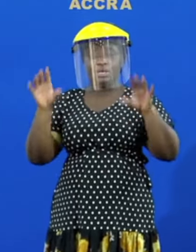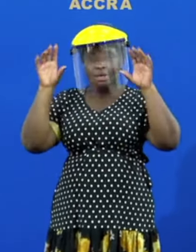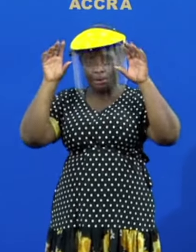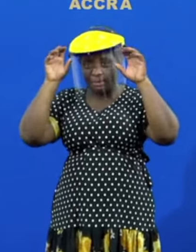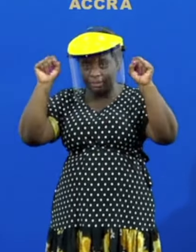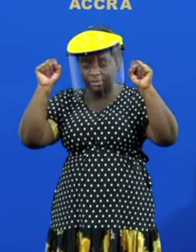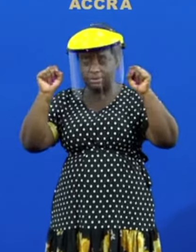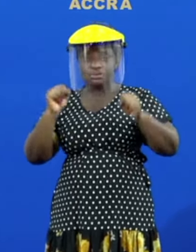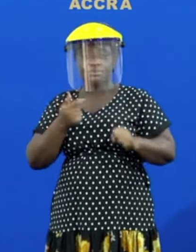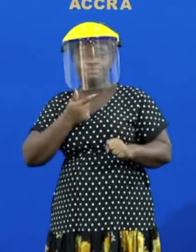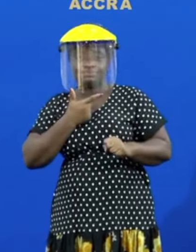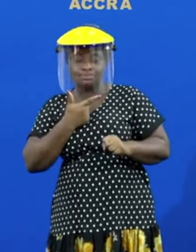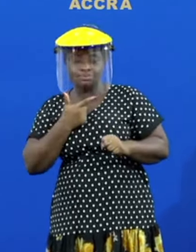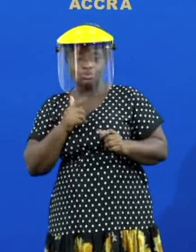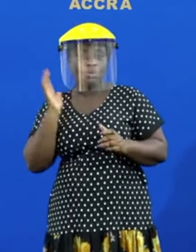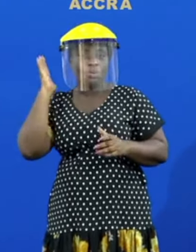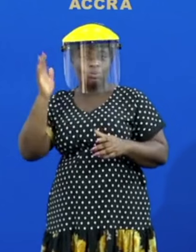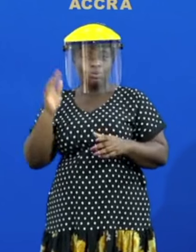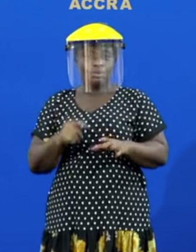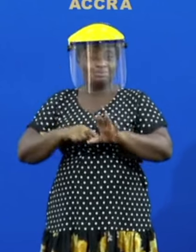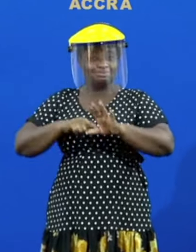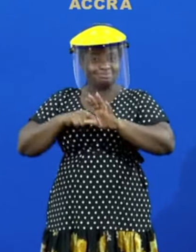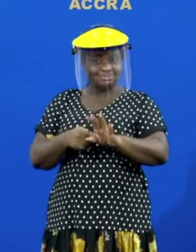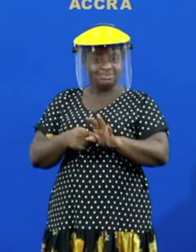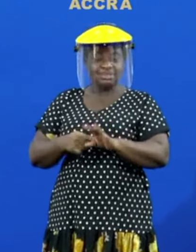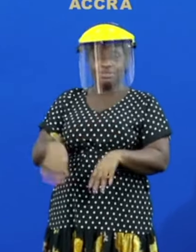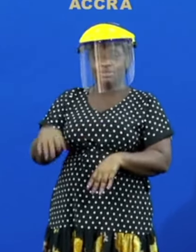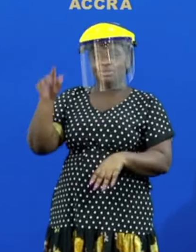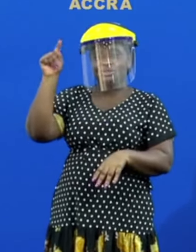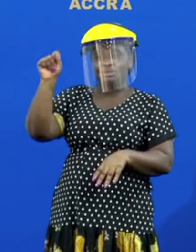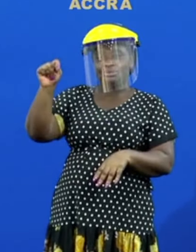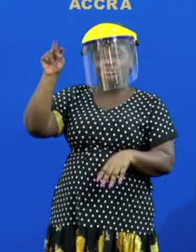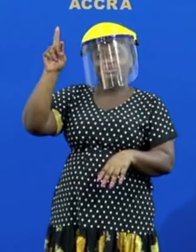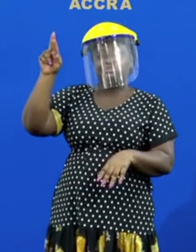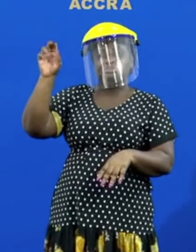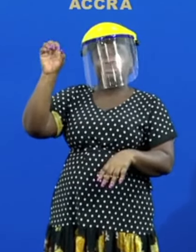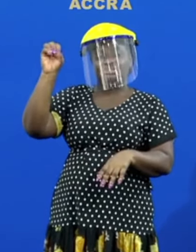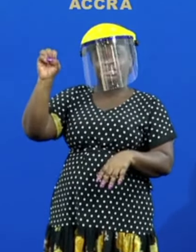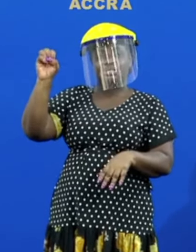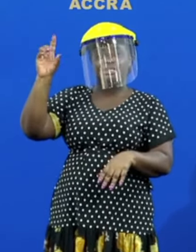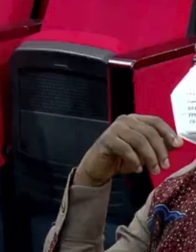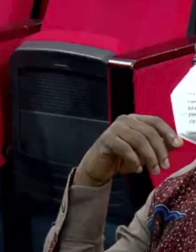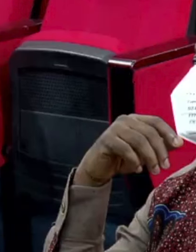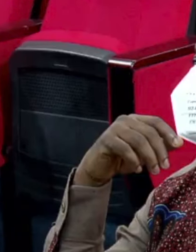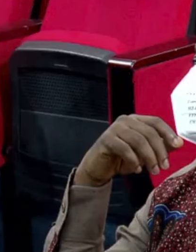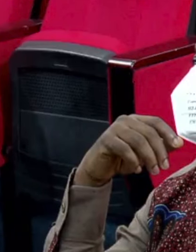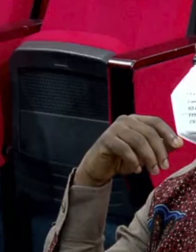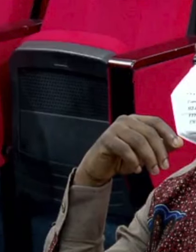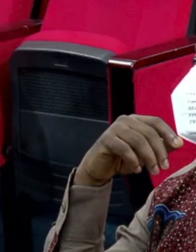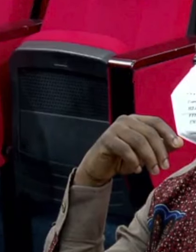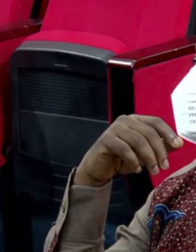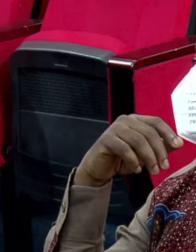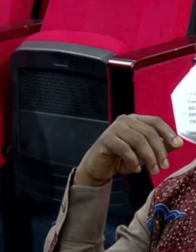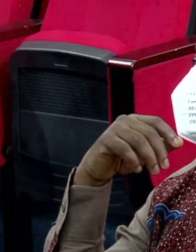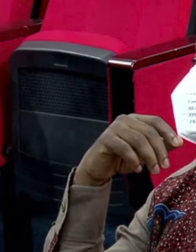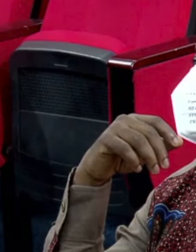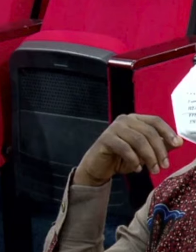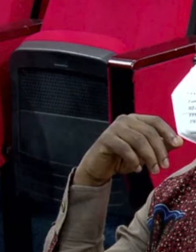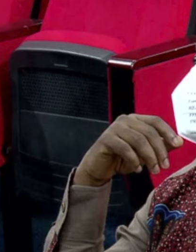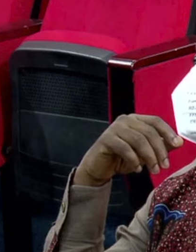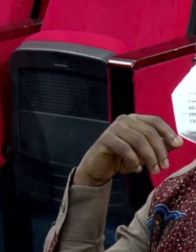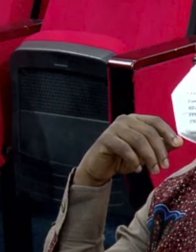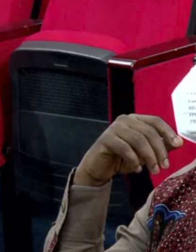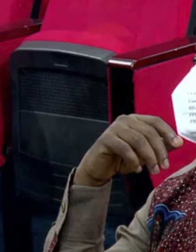of works at trader in the ashanti region and immediately afterwards other contractors in the